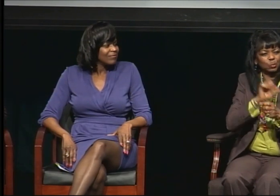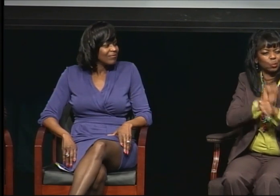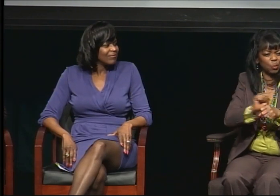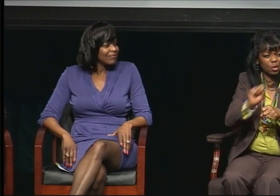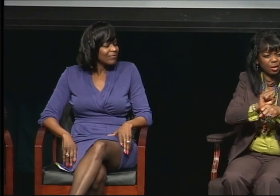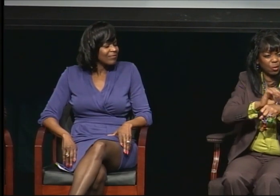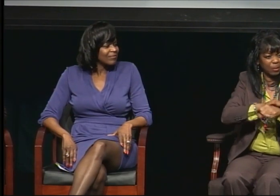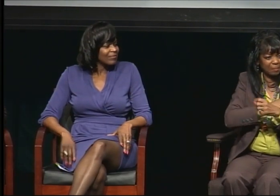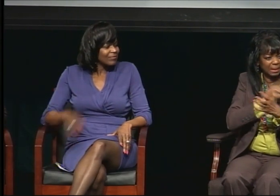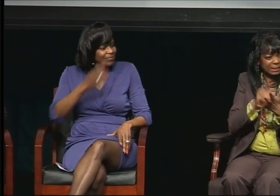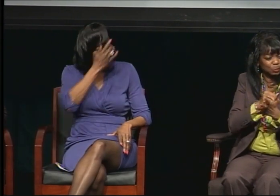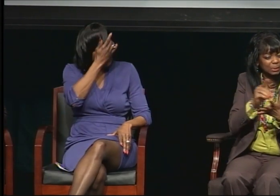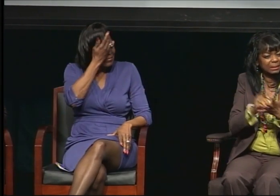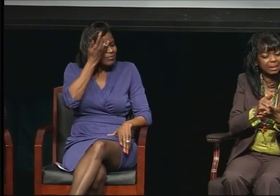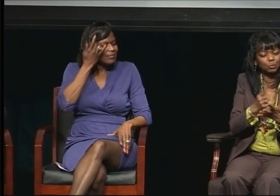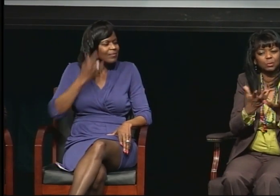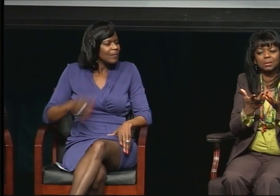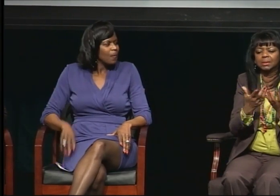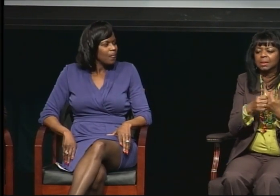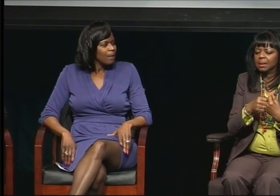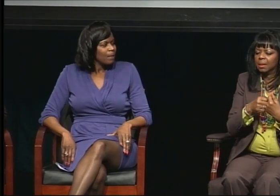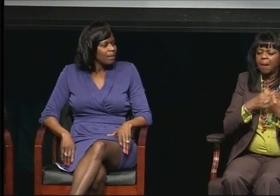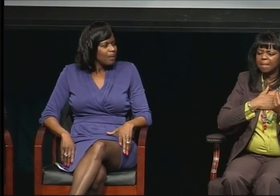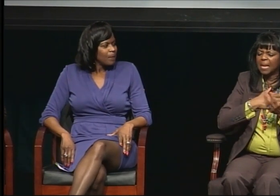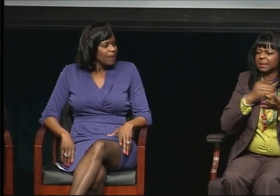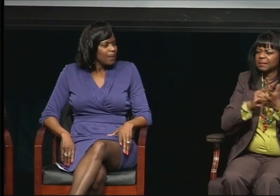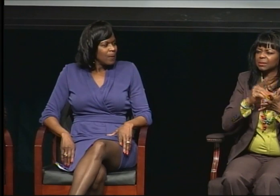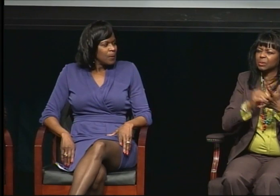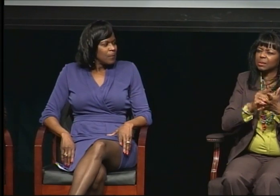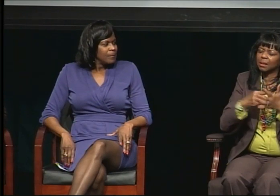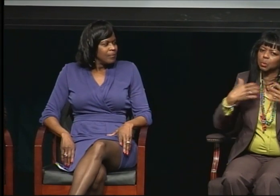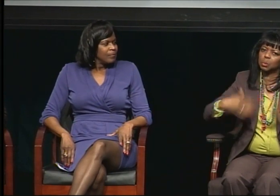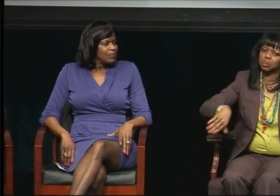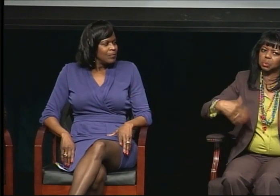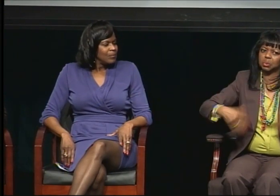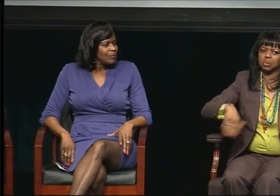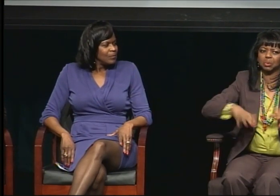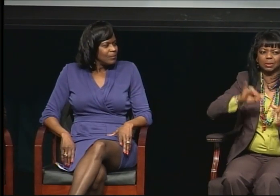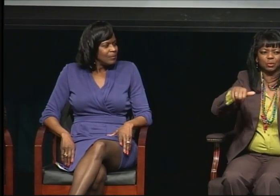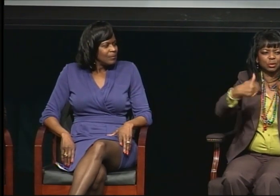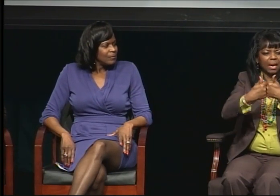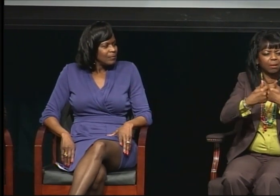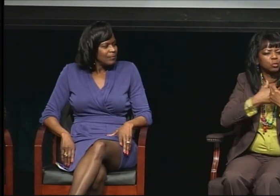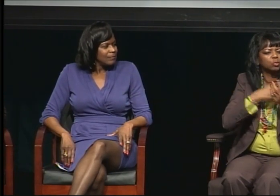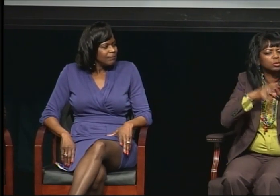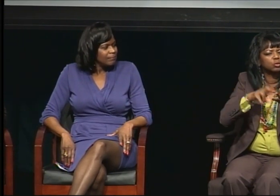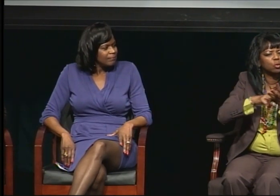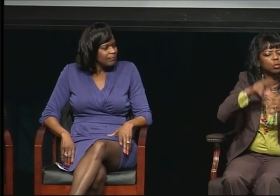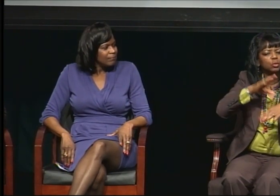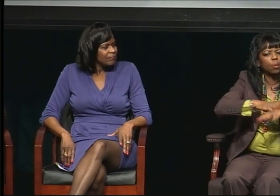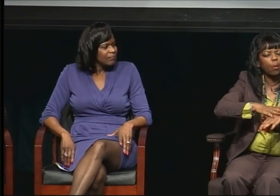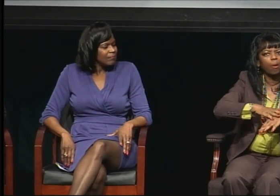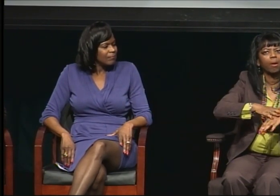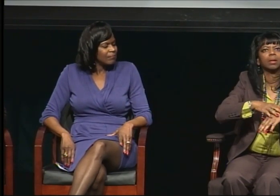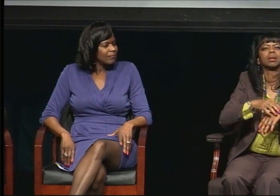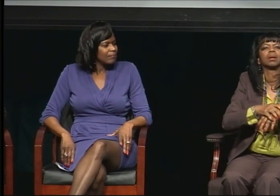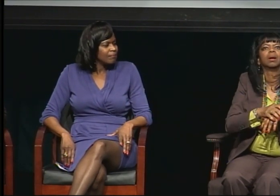I was researching on the educational experiences of deaf black Americans. And you know looking back on that,